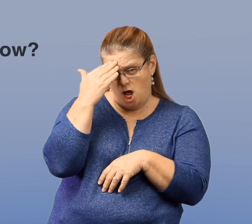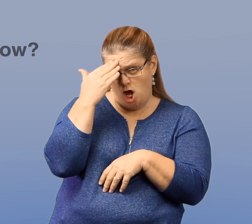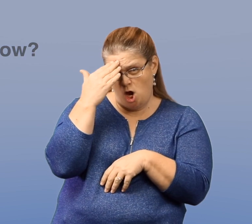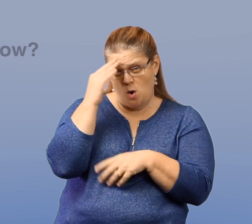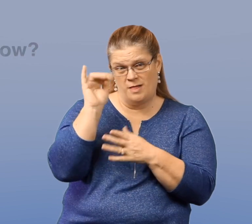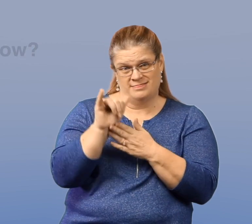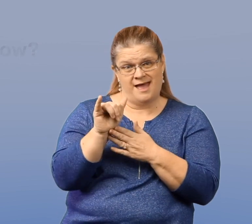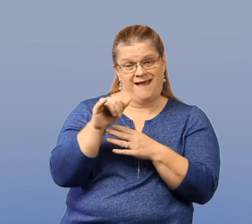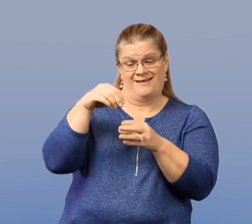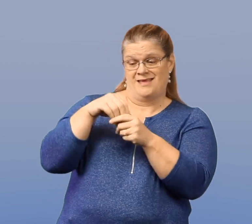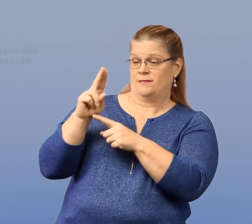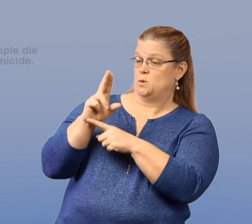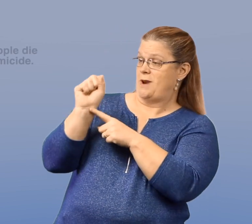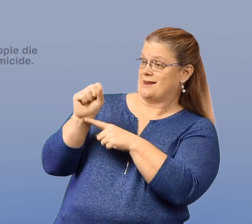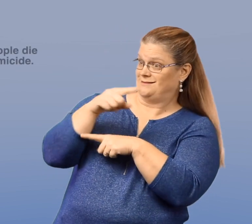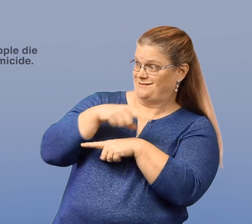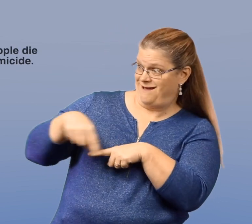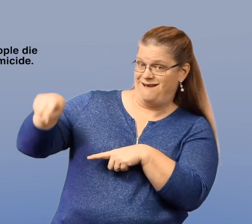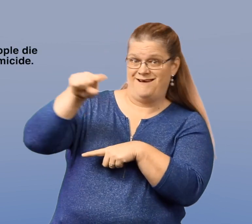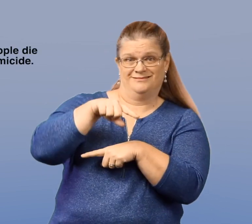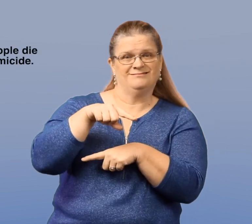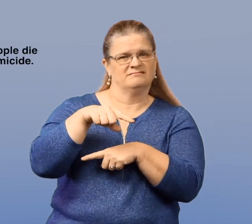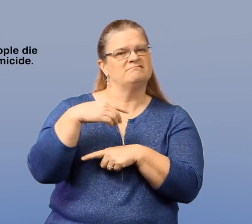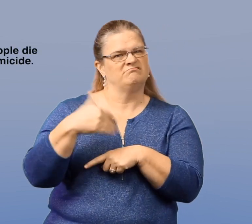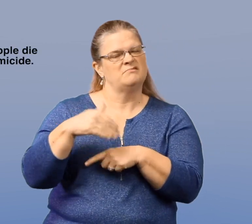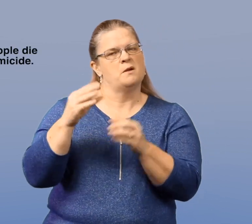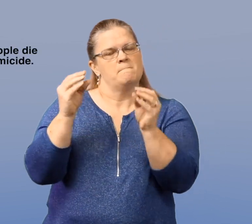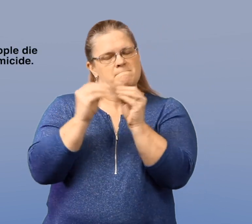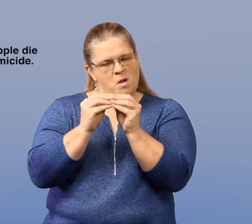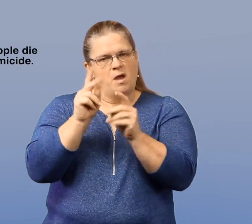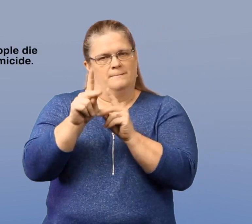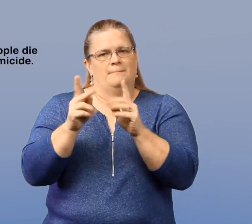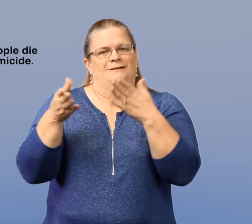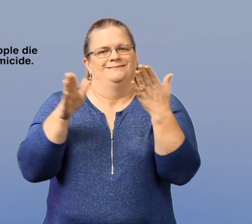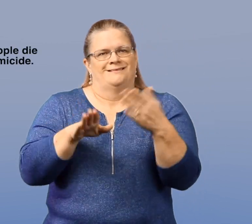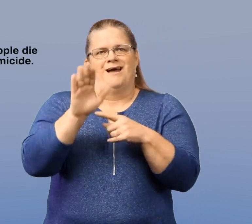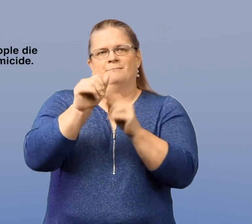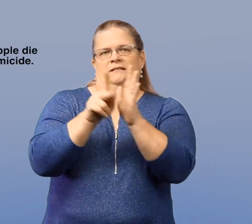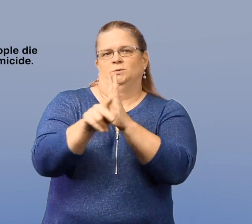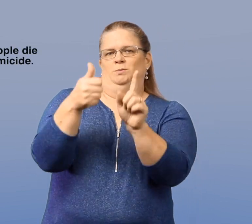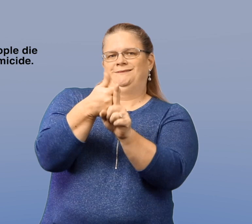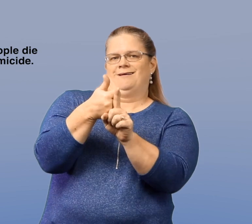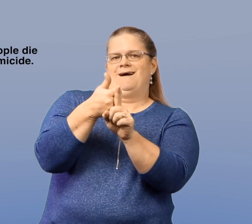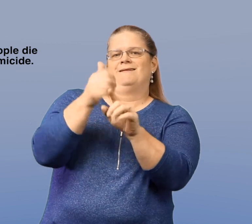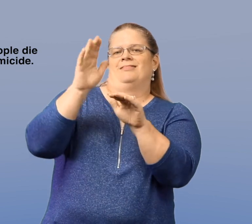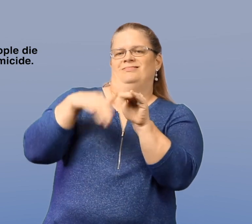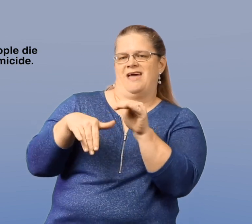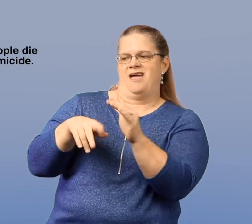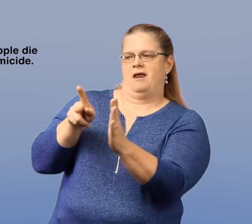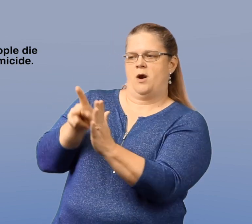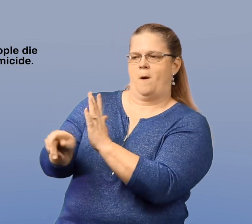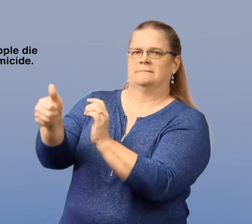Did you know that in the United States more people die by suicide than homicide?